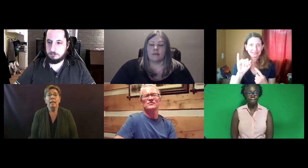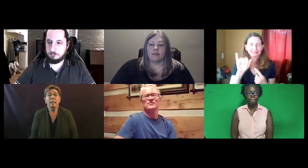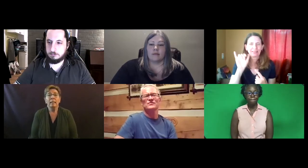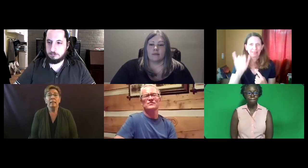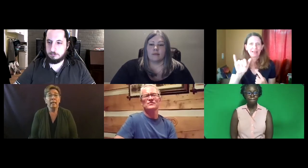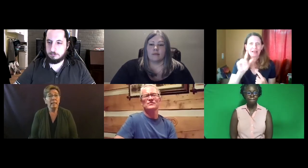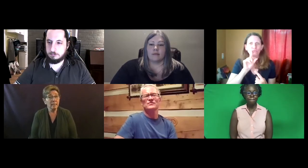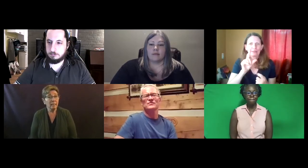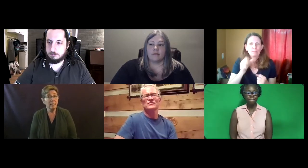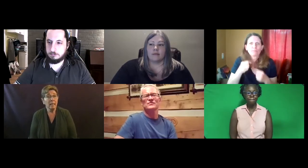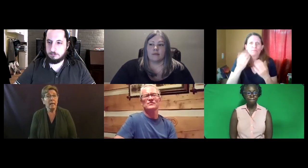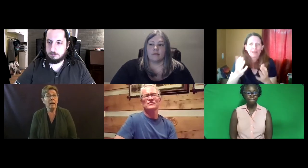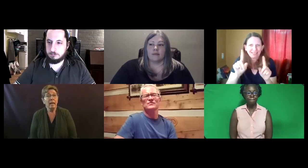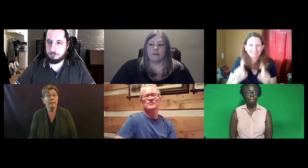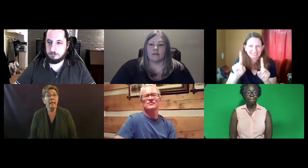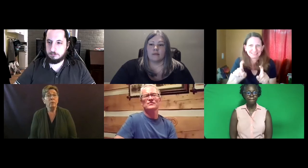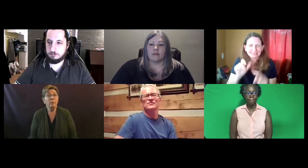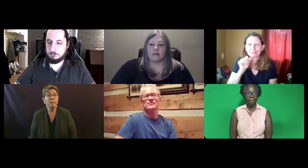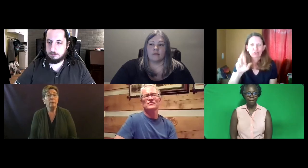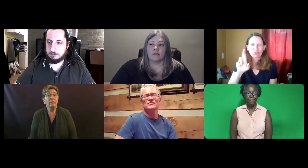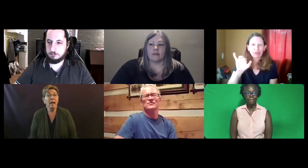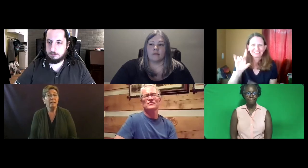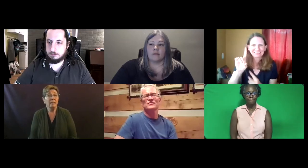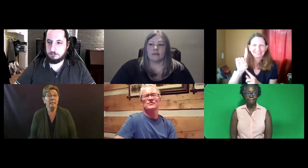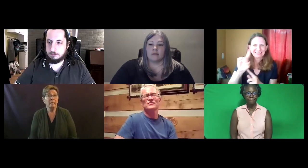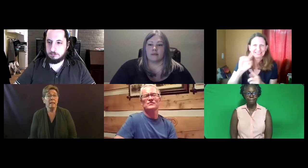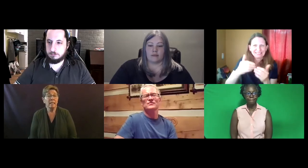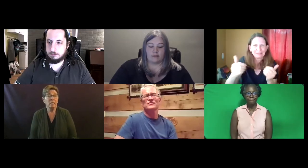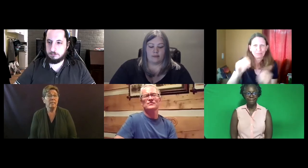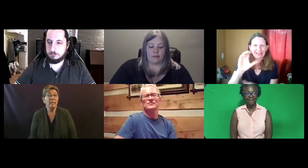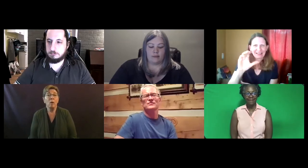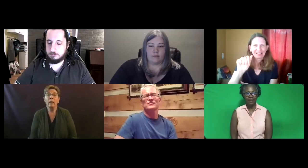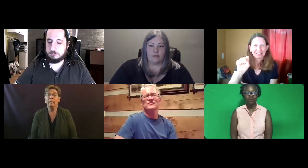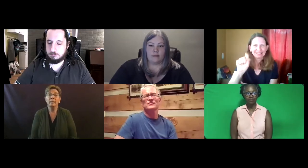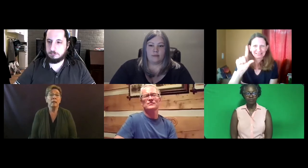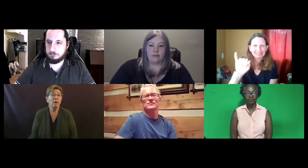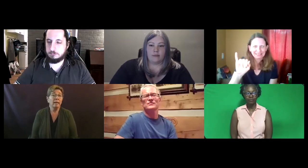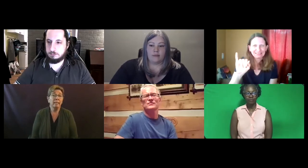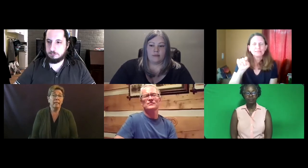And the CASLI they really provide the assessments now. It isn't the RID.